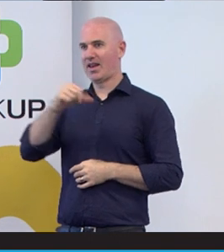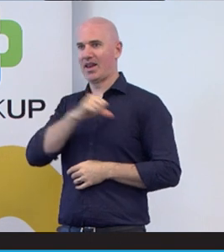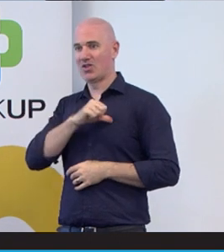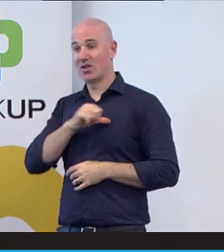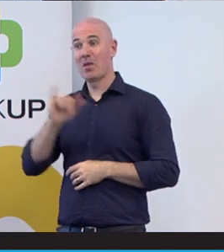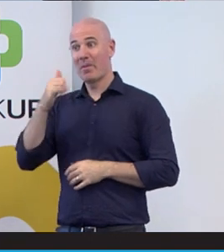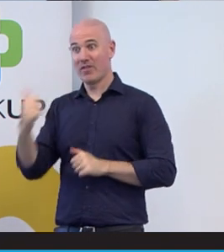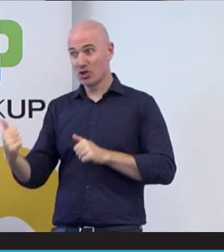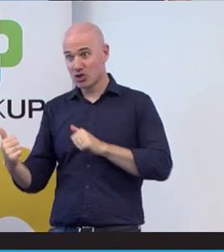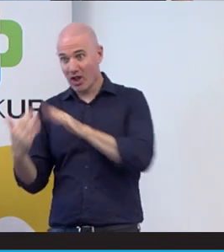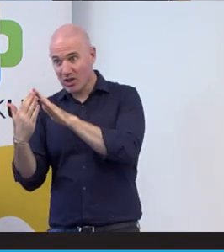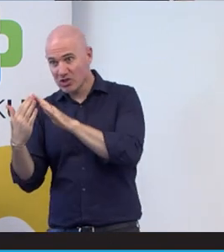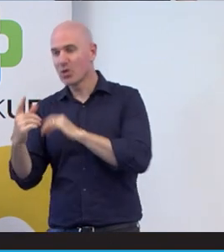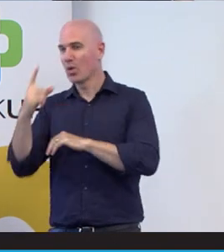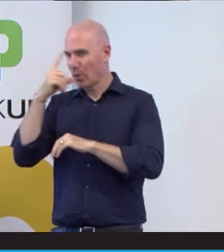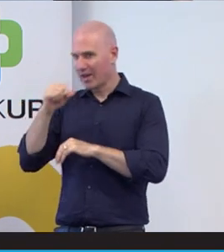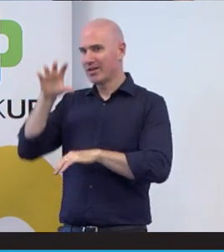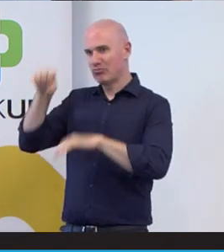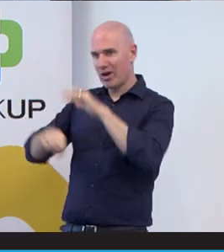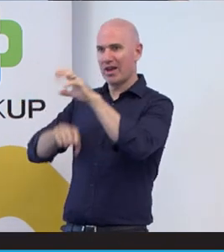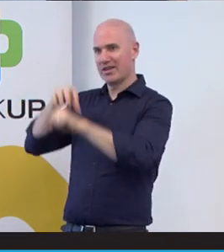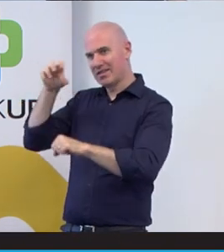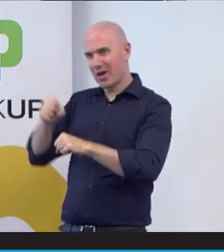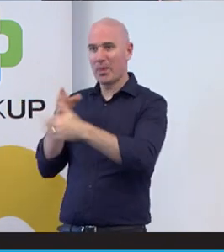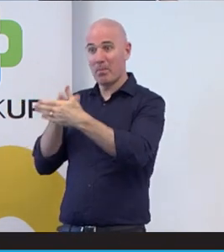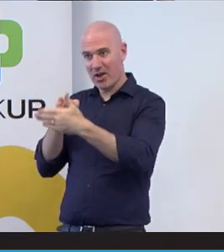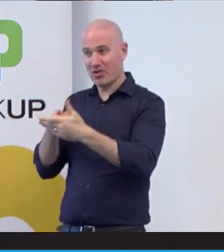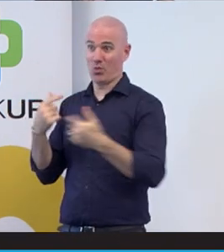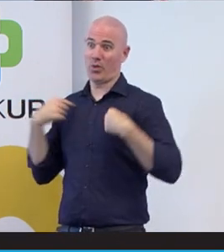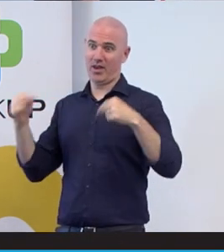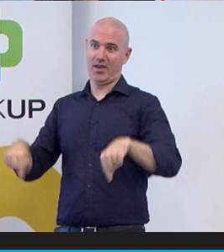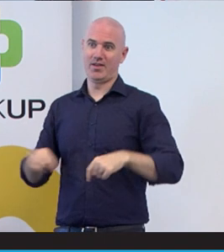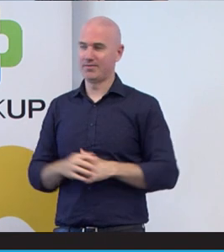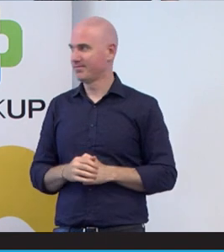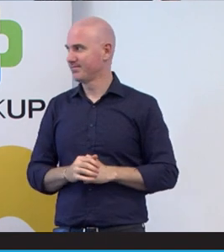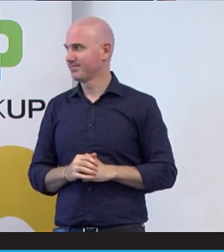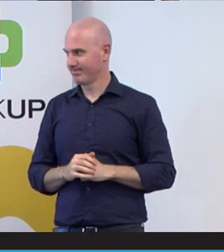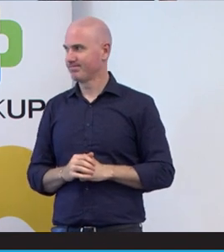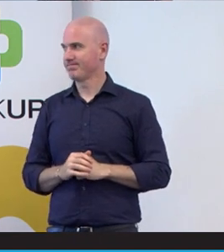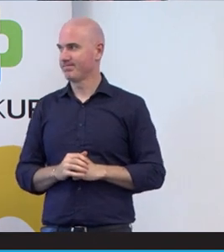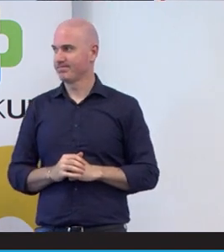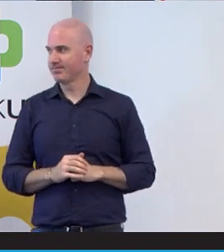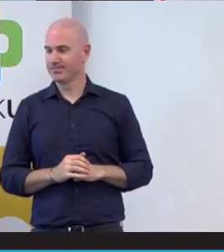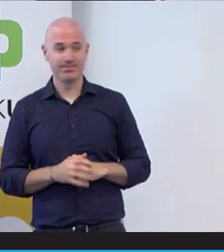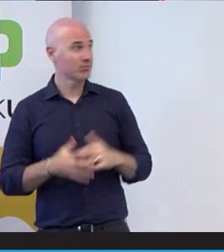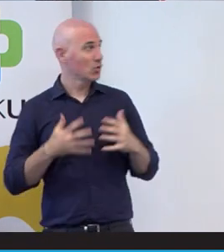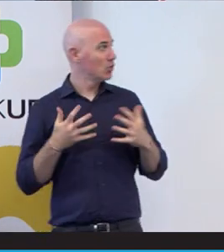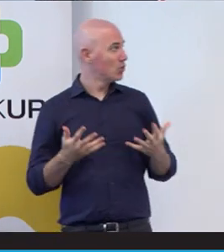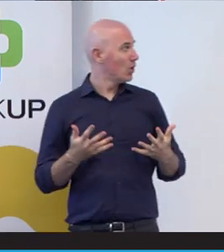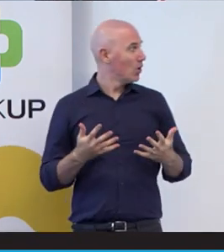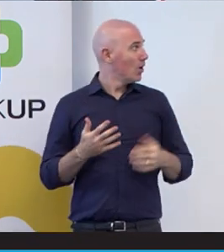but we can break down those barriers and that’s what we're here for. So my achievement is the